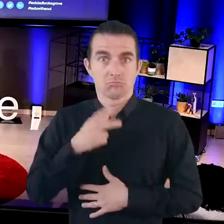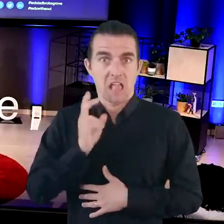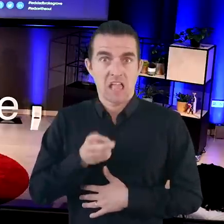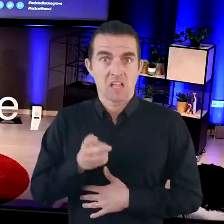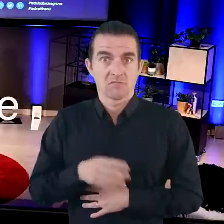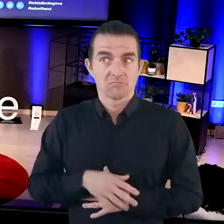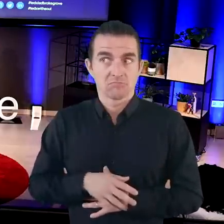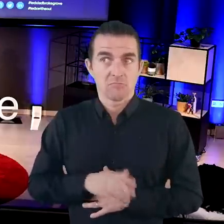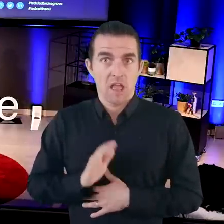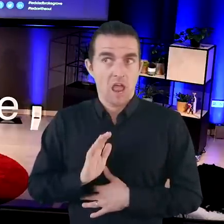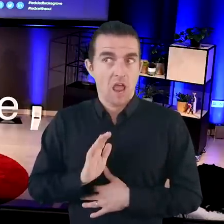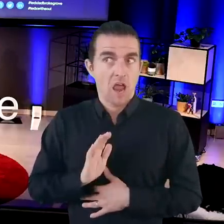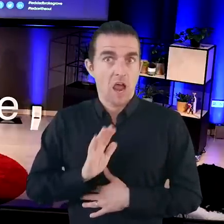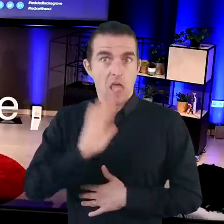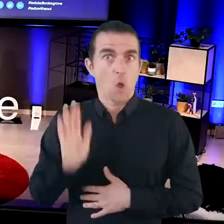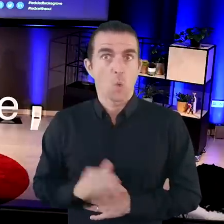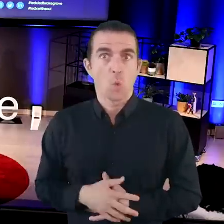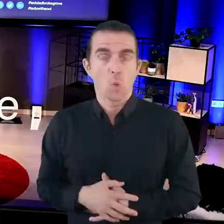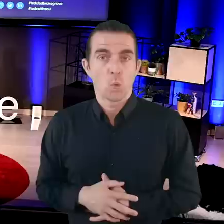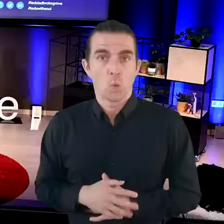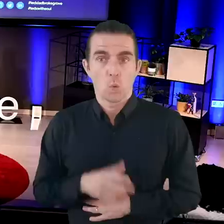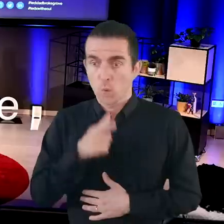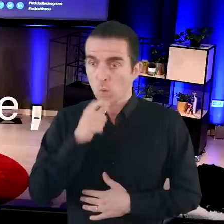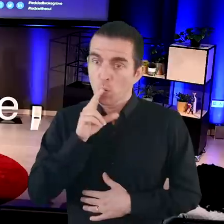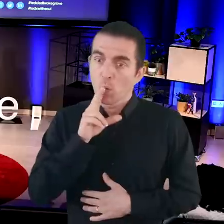And so I say again. Hello.